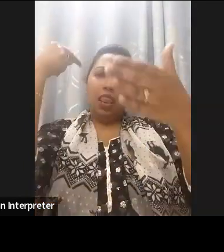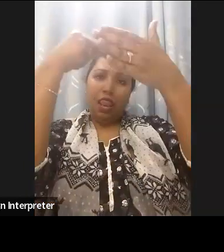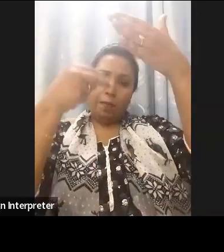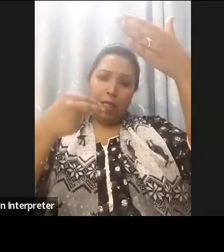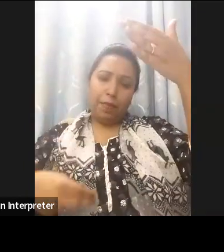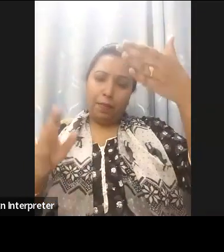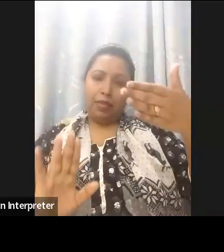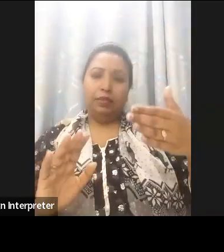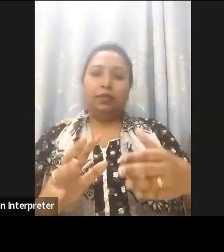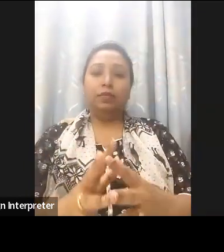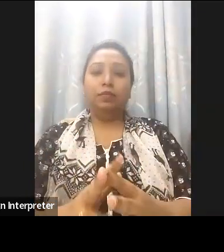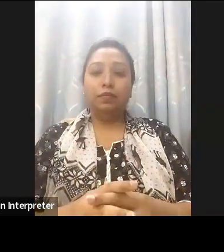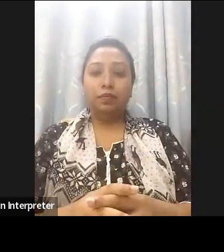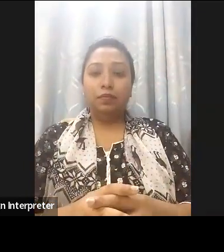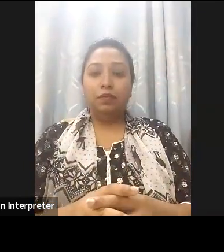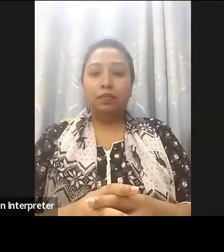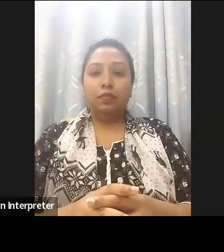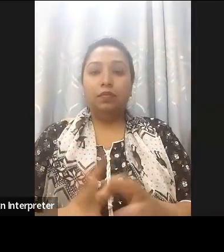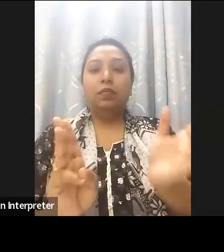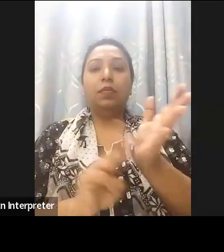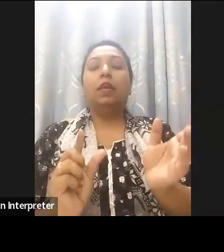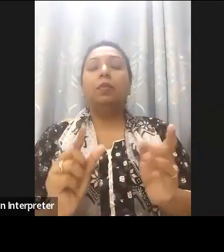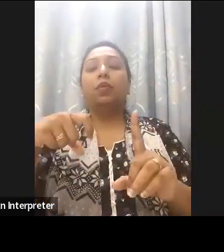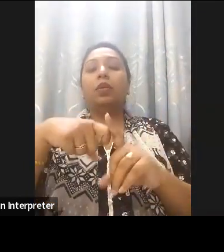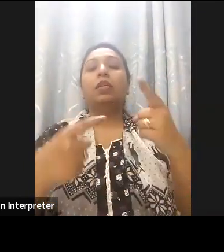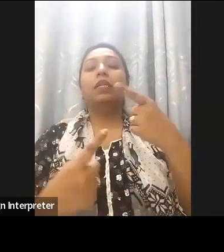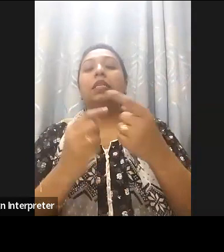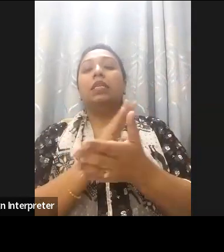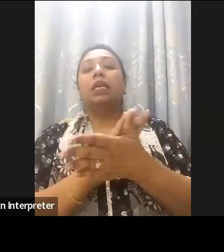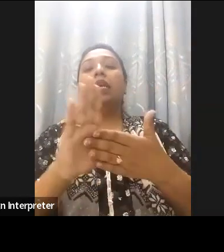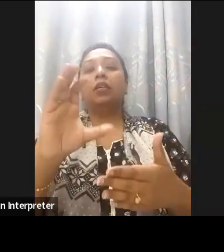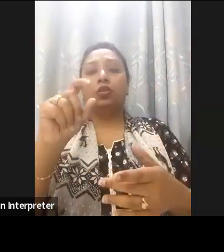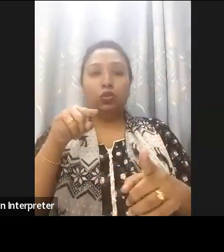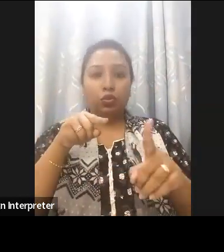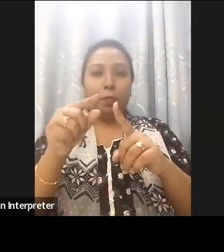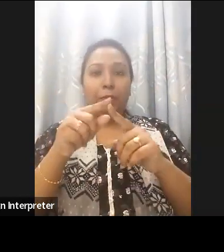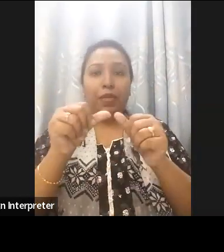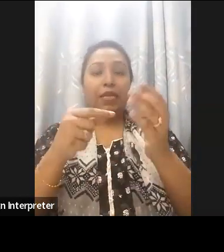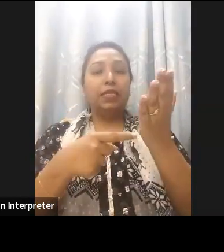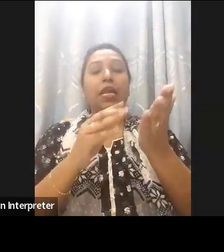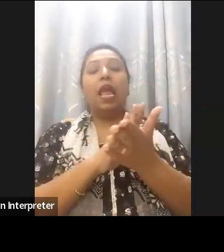Muktopaath, the largest e-learning platform in Bangladesh which has reached over 2